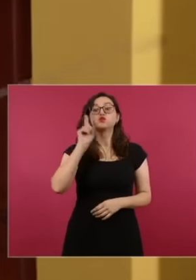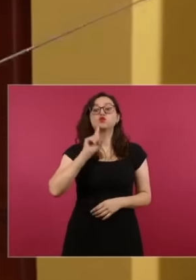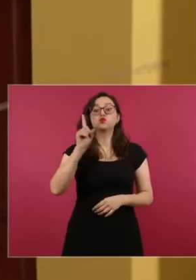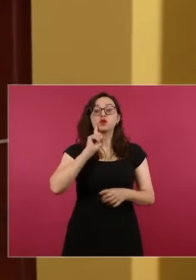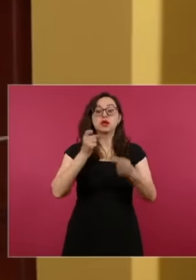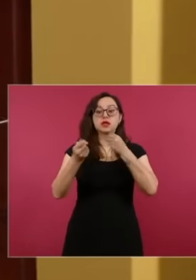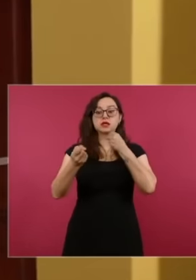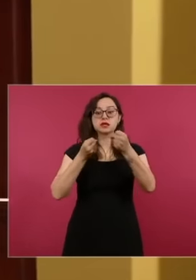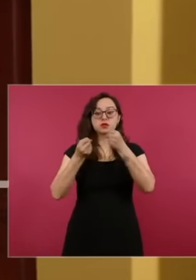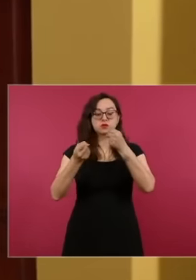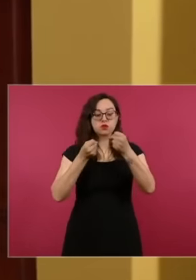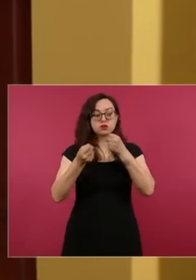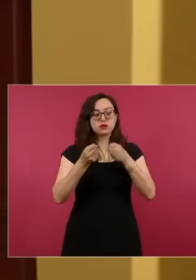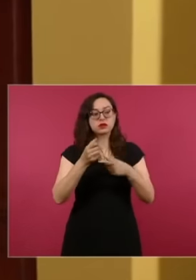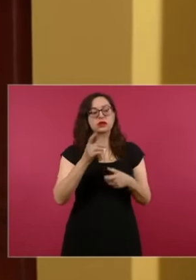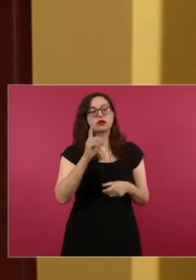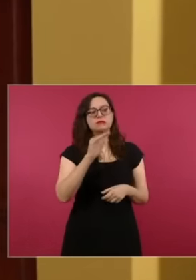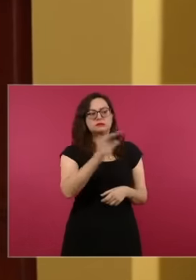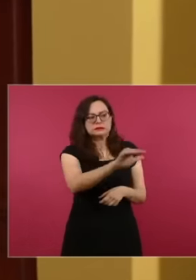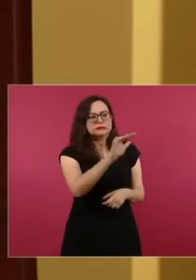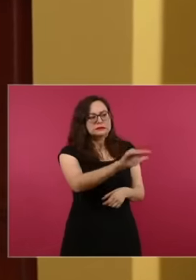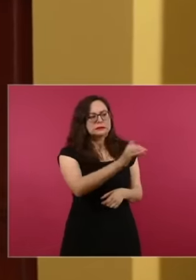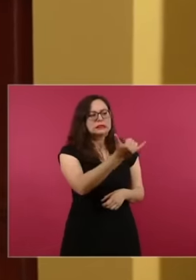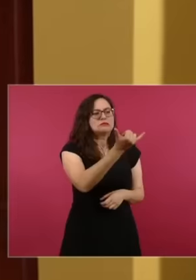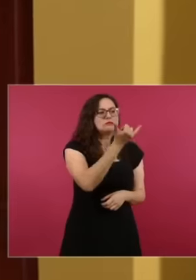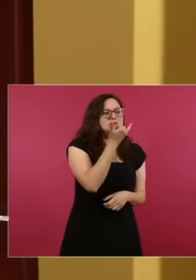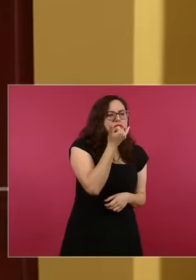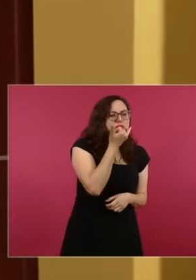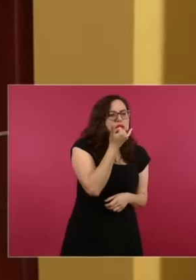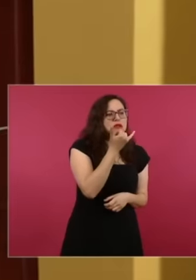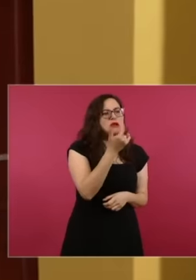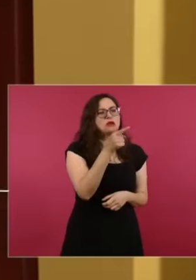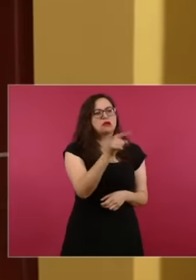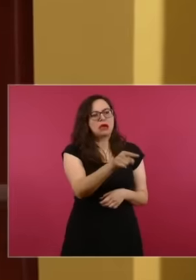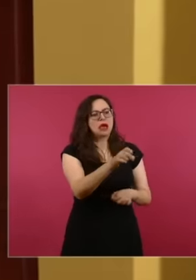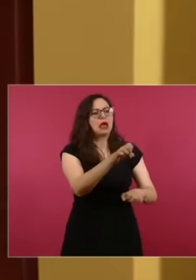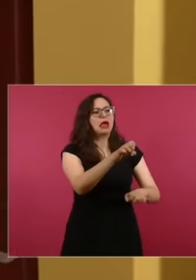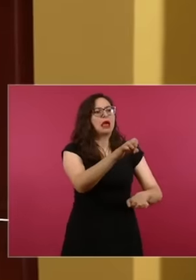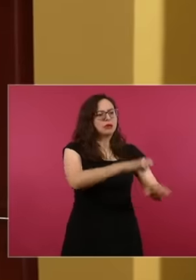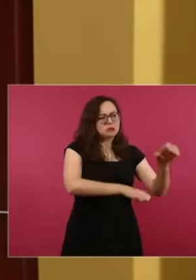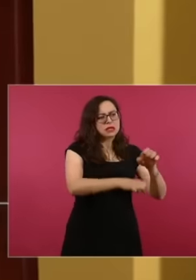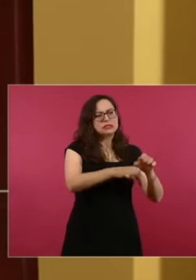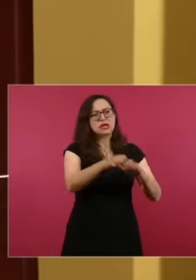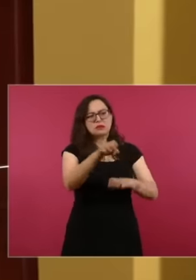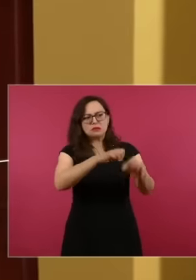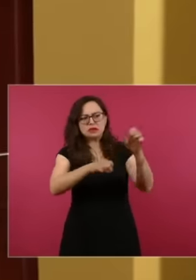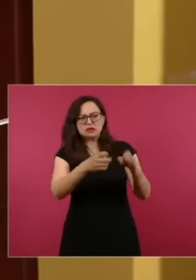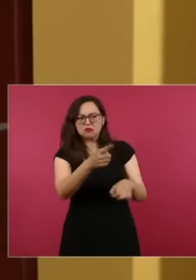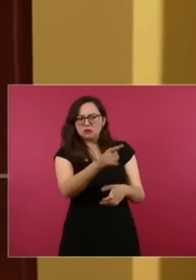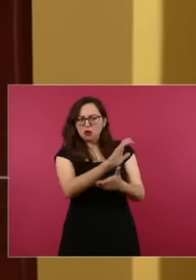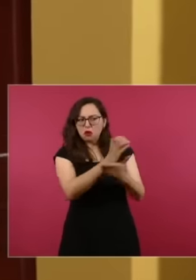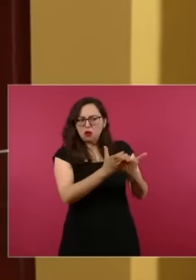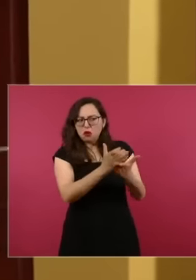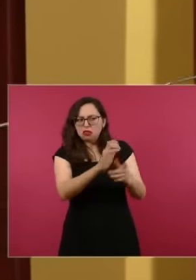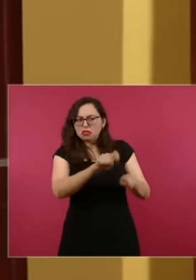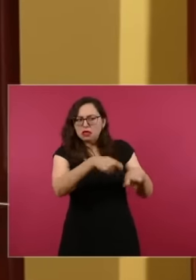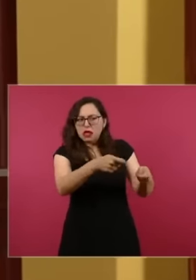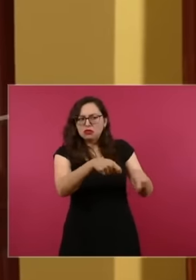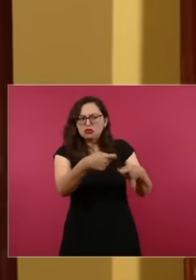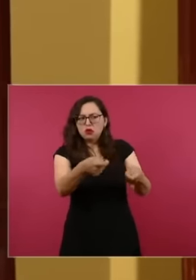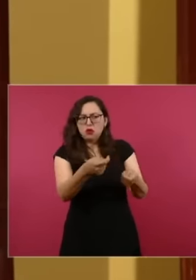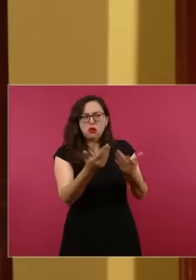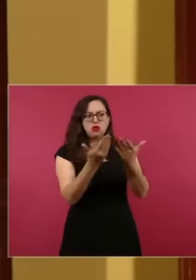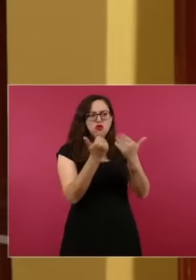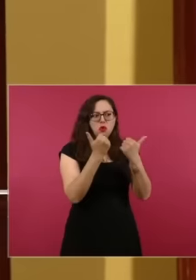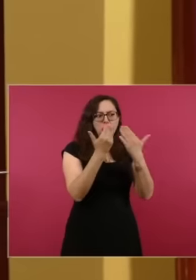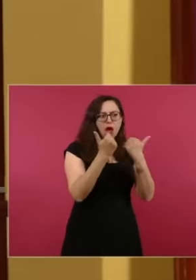of the companies that had been relegated. She did not give us an anonymous complaint that